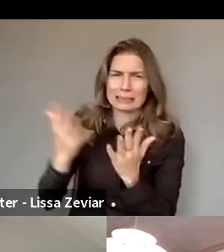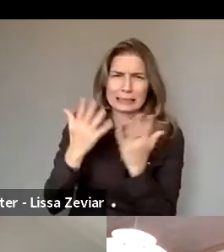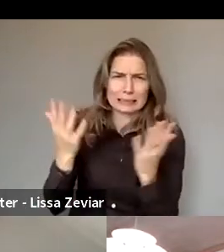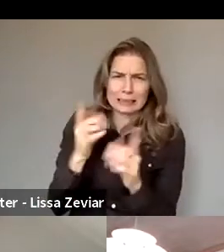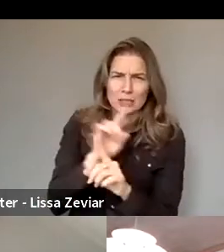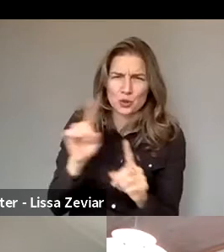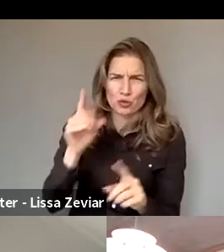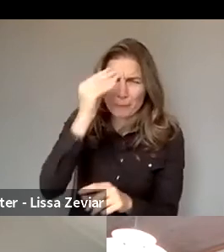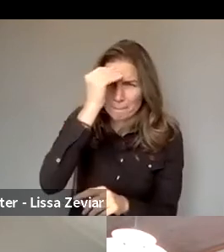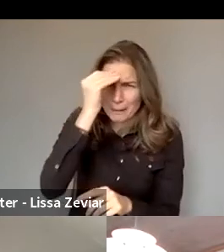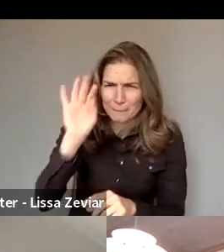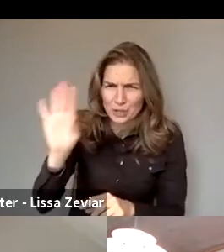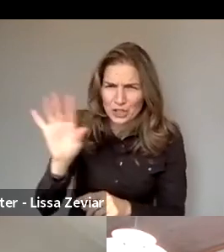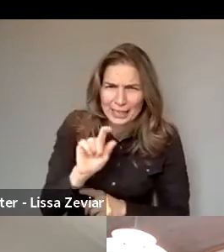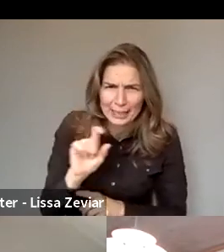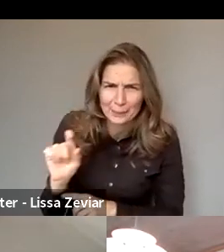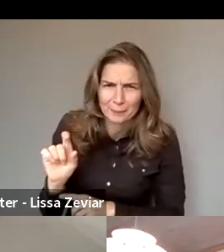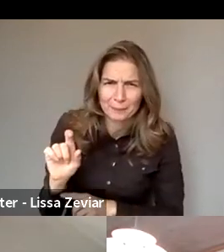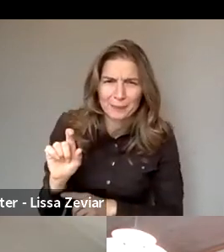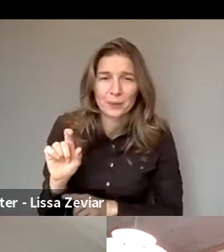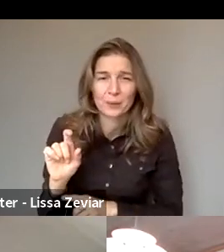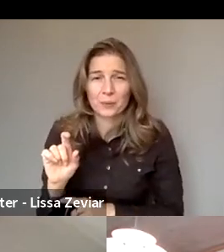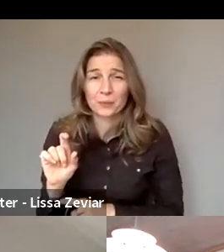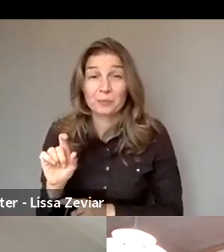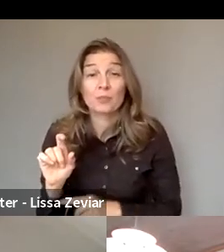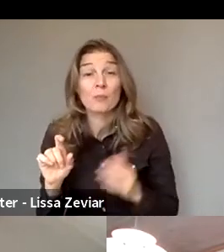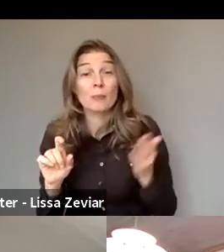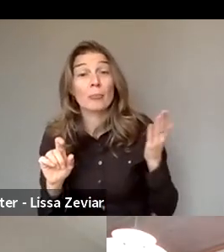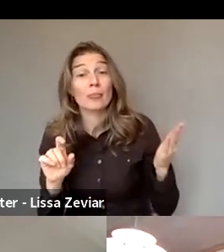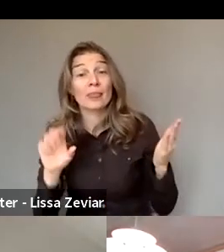Thank you, Luisa. Maybe Claire can take this question